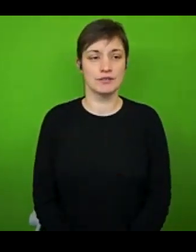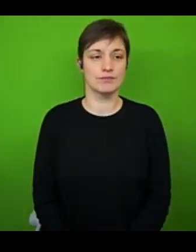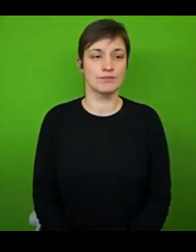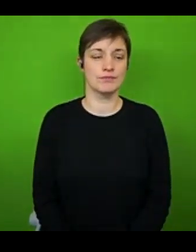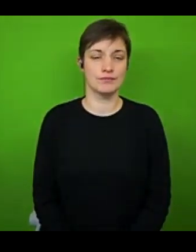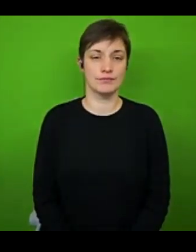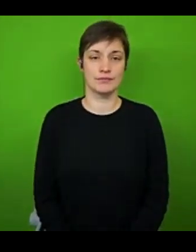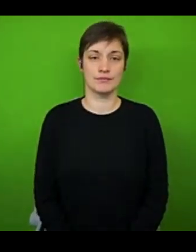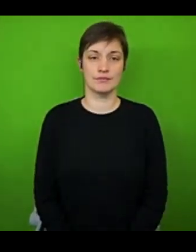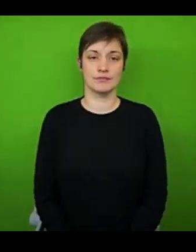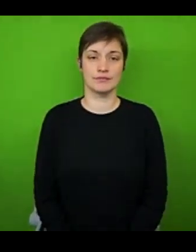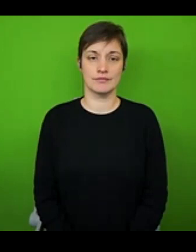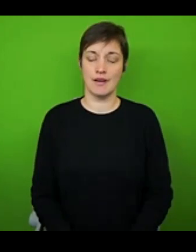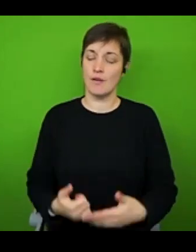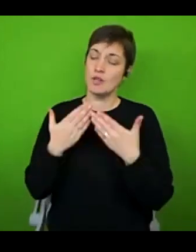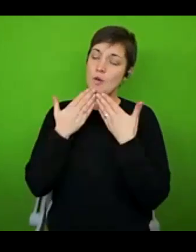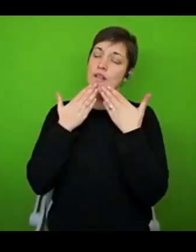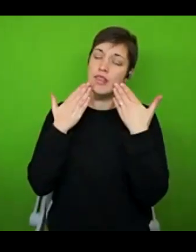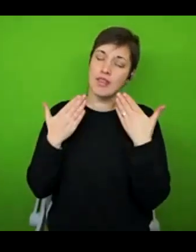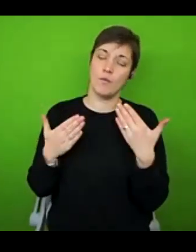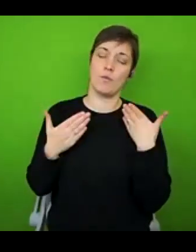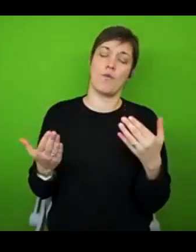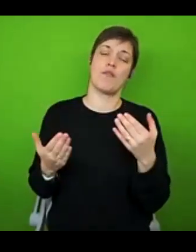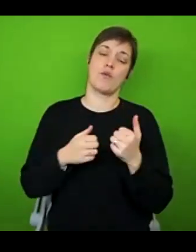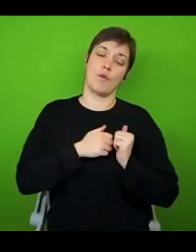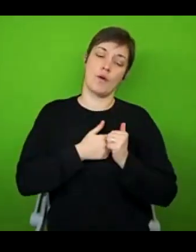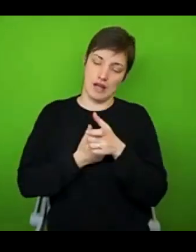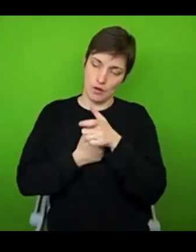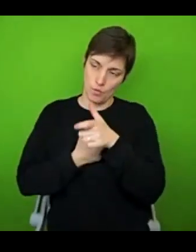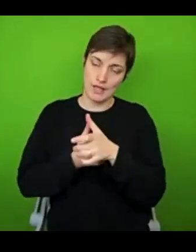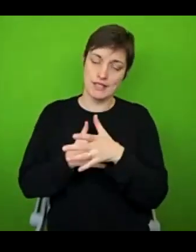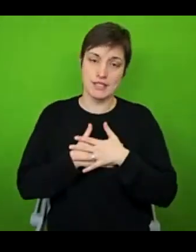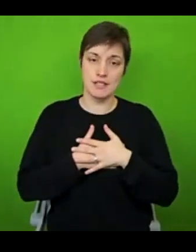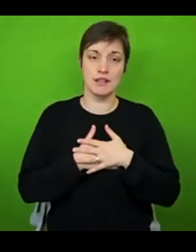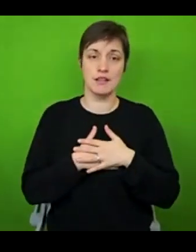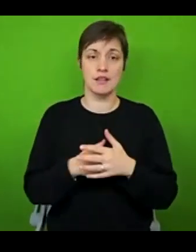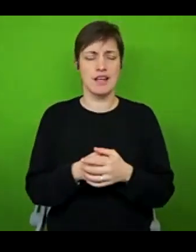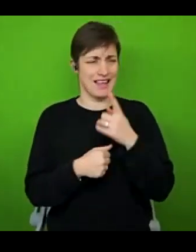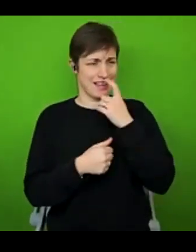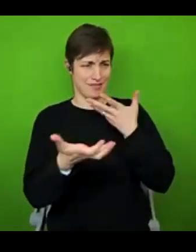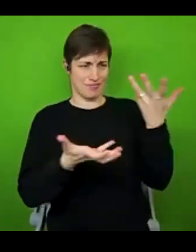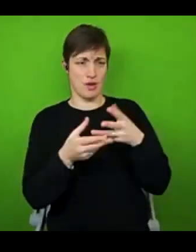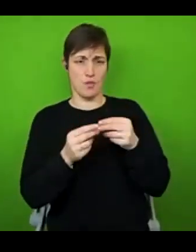for your kind words. Would you be willing to speak to our occupational therapy students at York St. John?